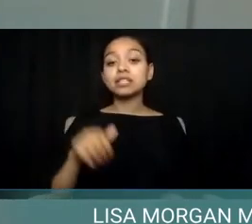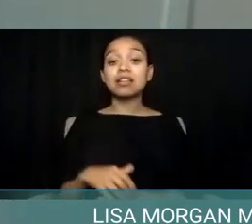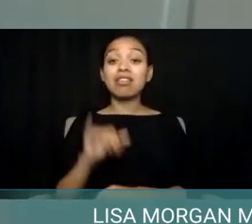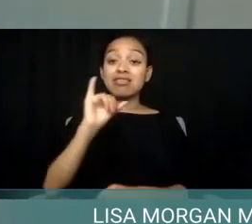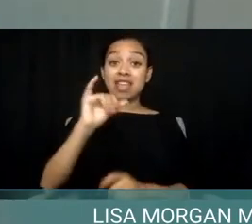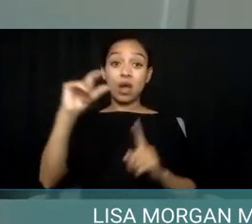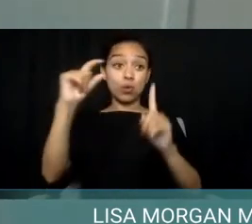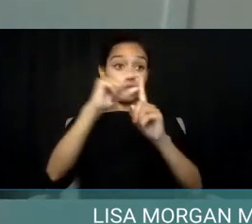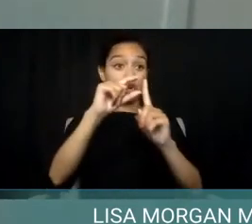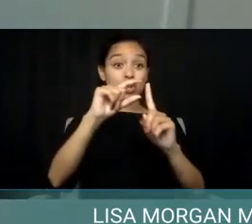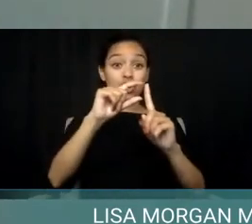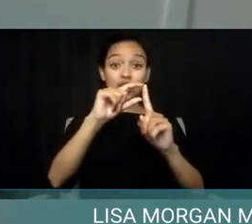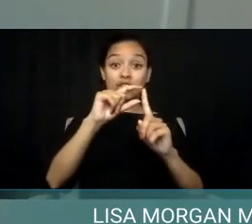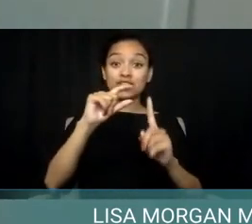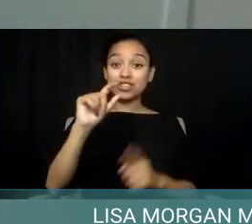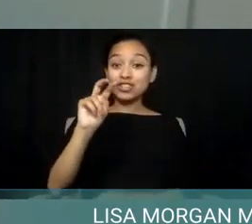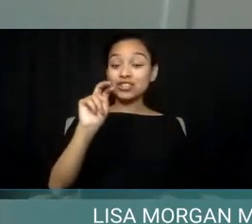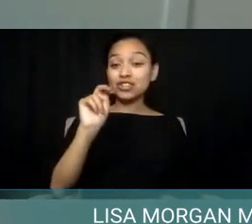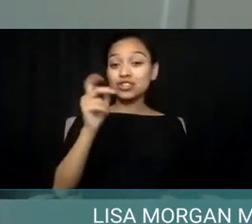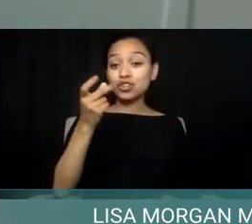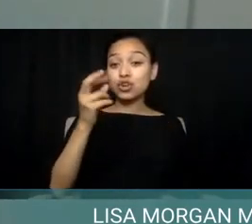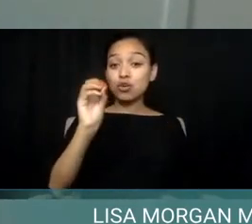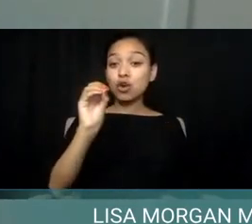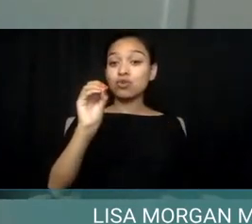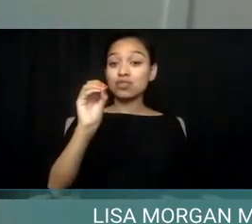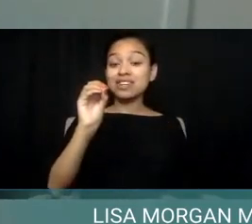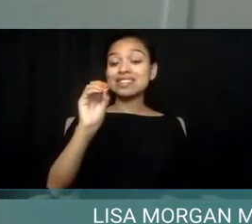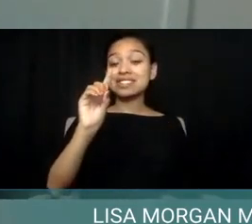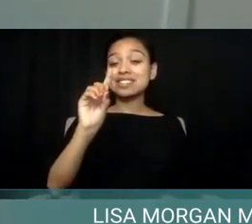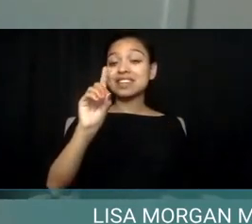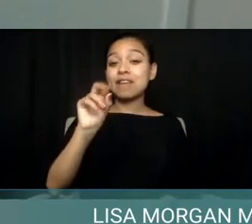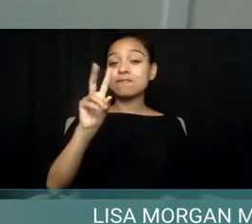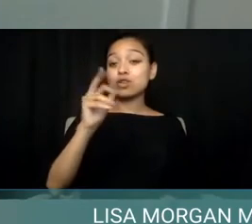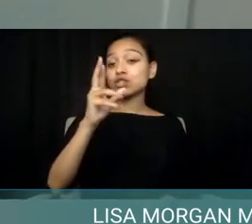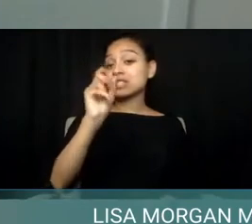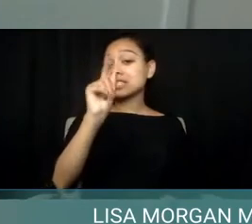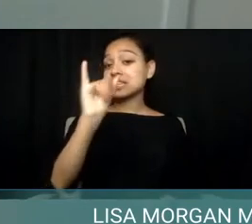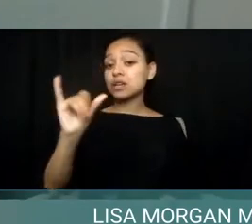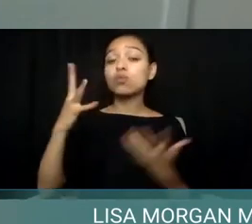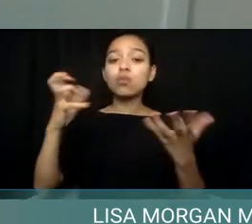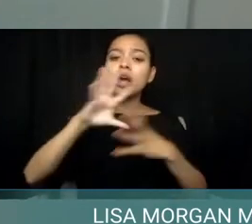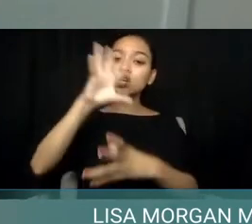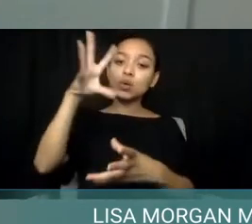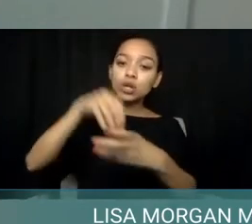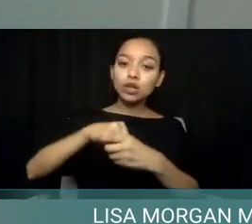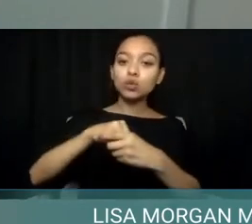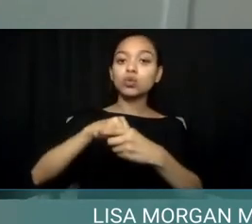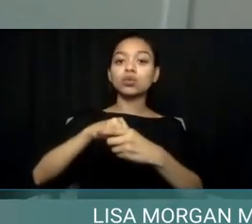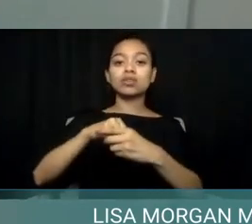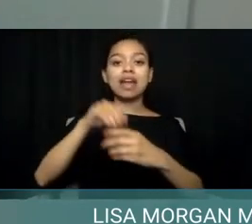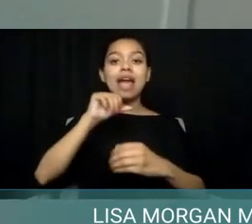to promote equality and inclusion among neurological minorities.